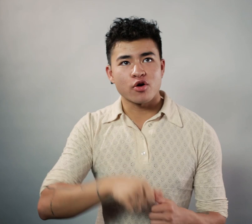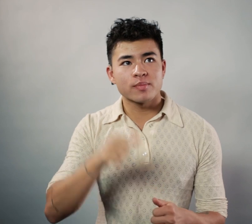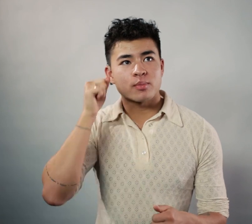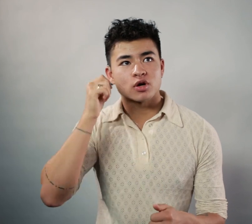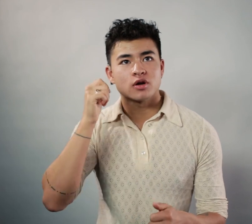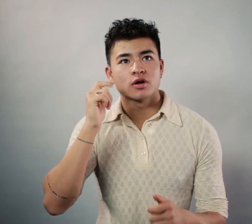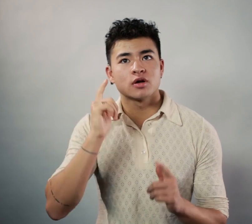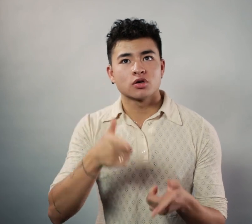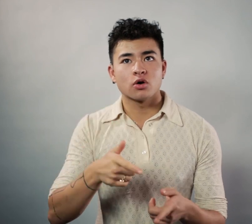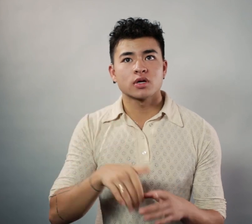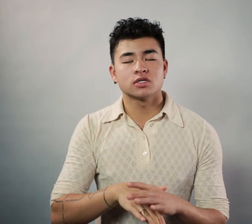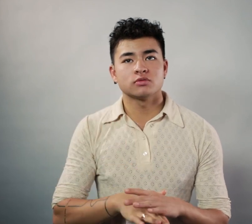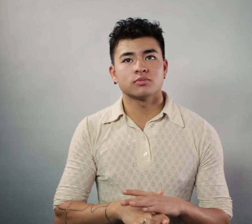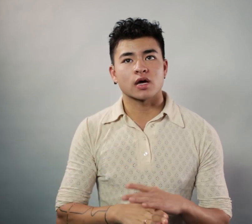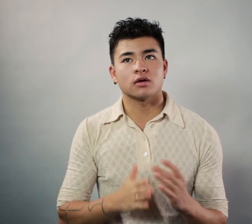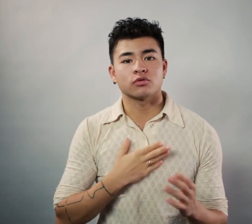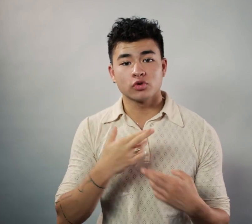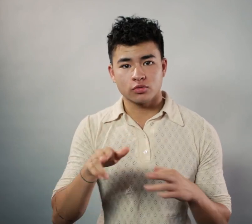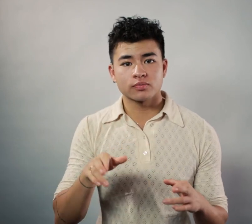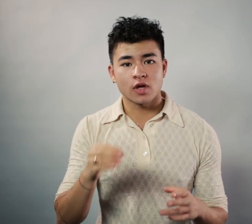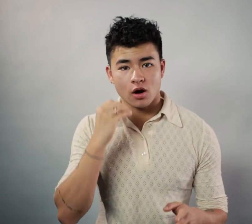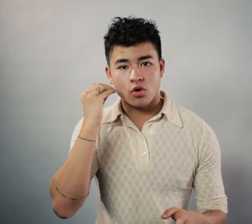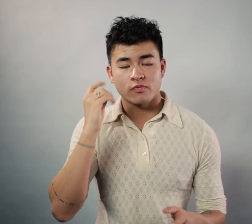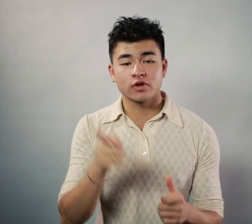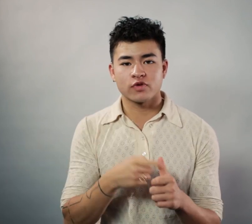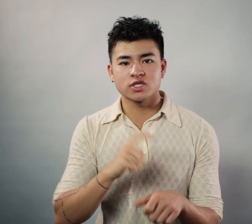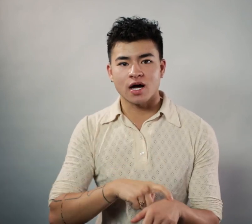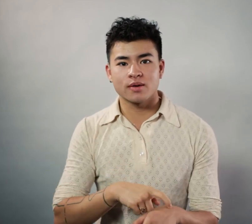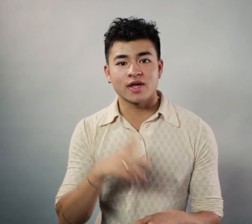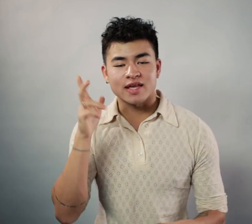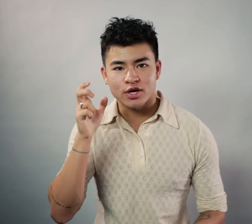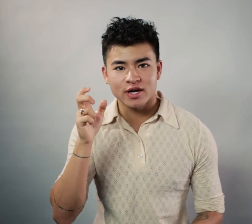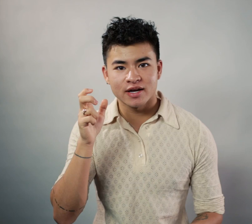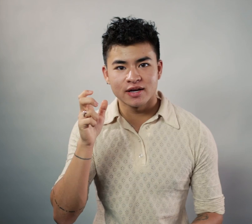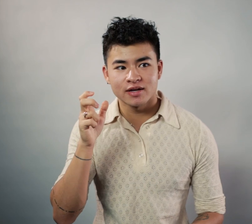I remember going into my room at home for the first time and hearing